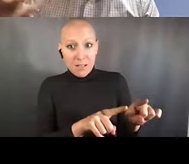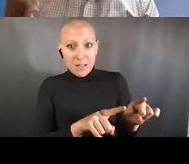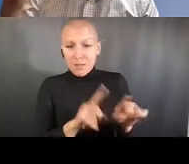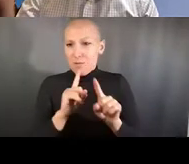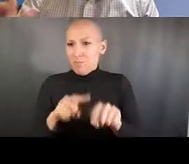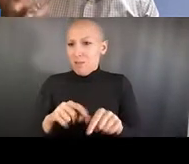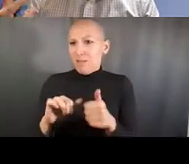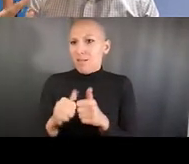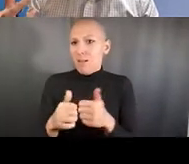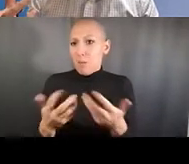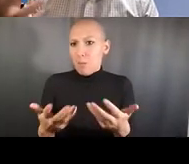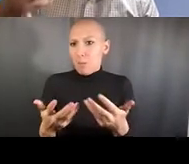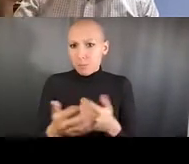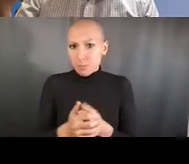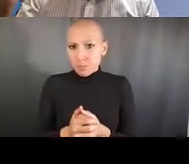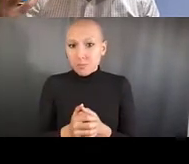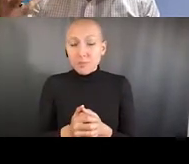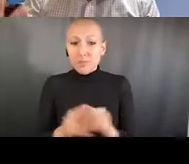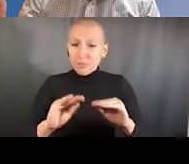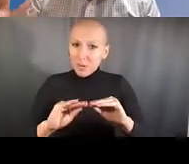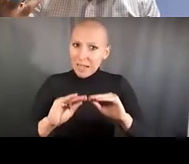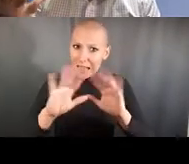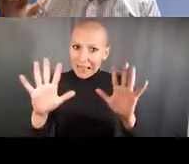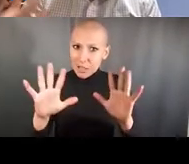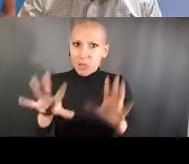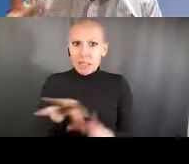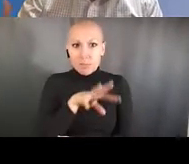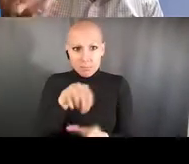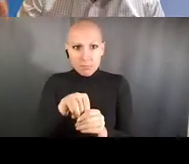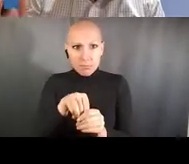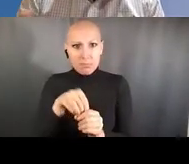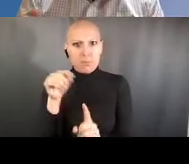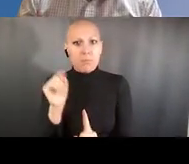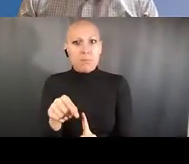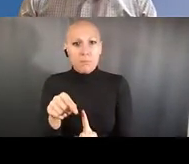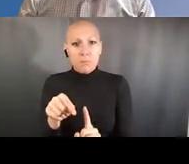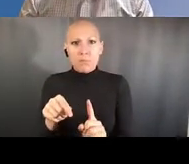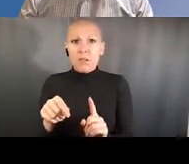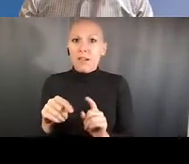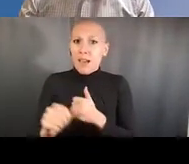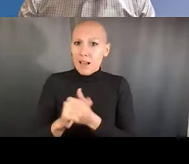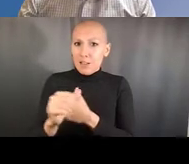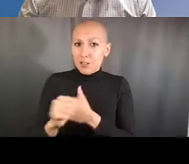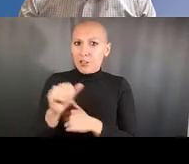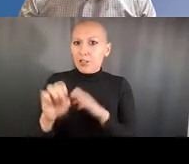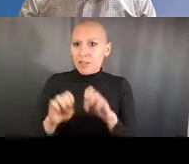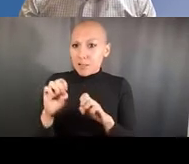and we actually asked everyone in real time to rate the meetings, and his session was by far